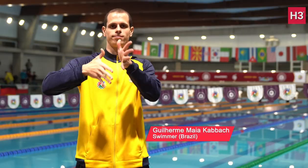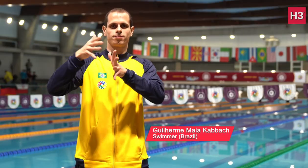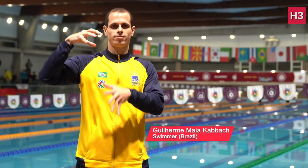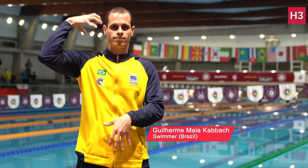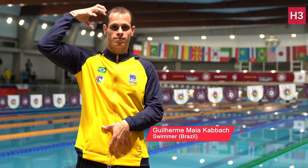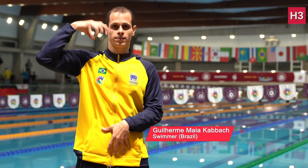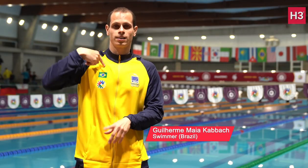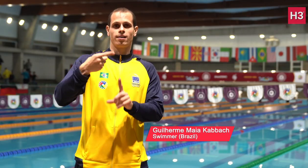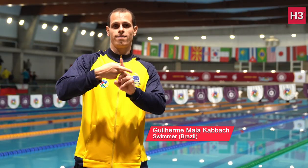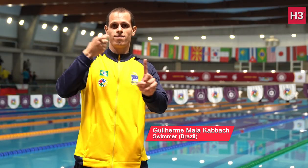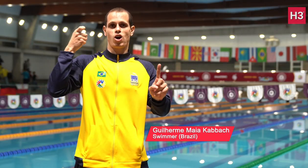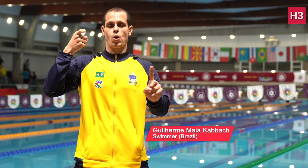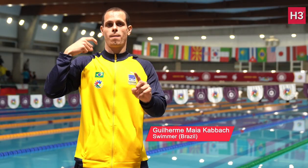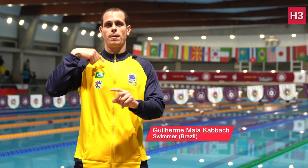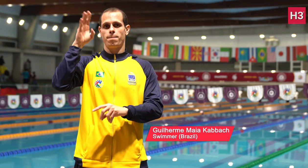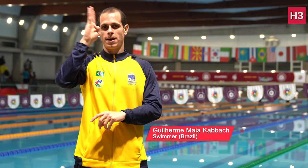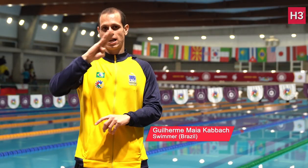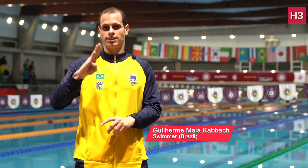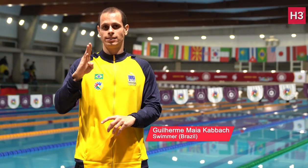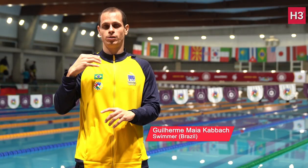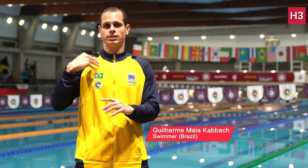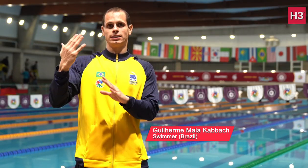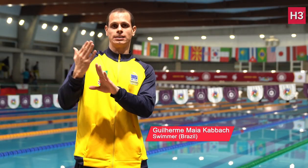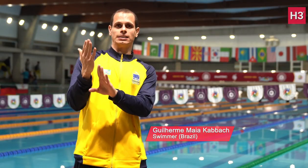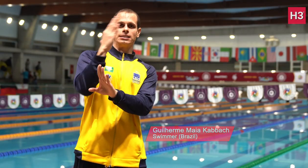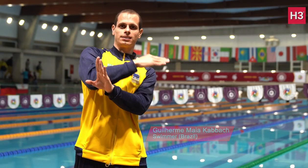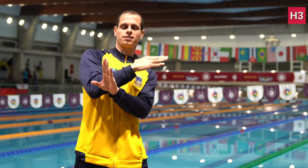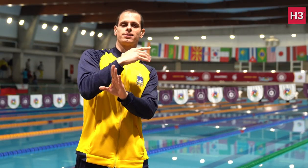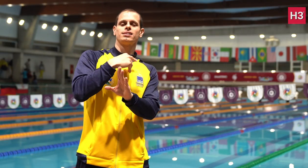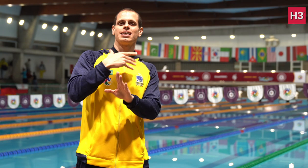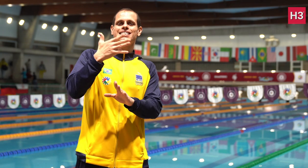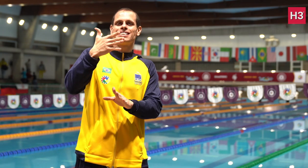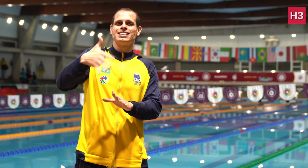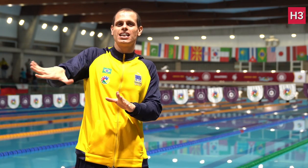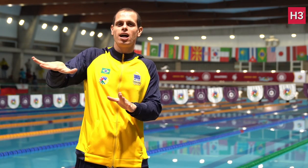My name sign is: